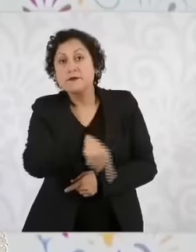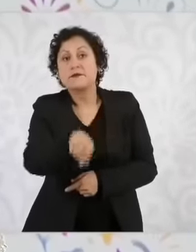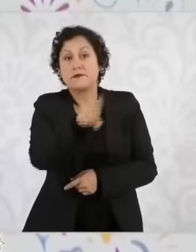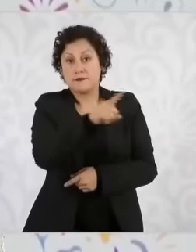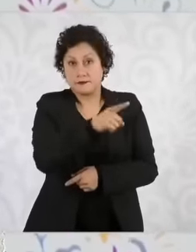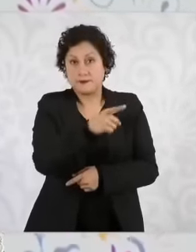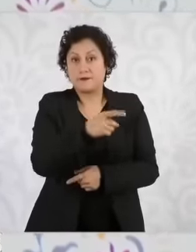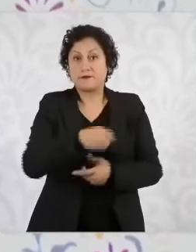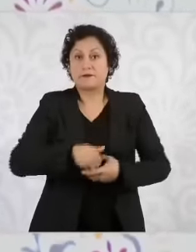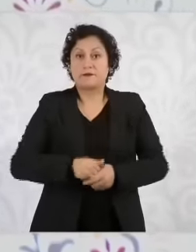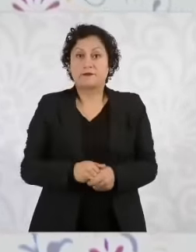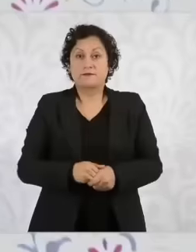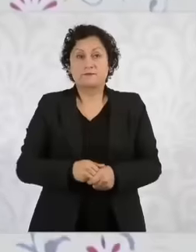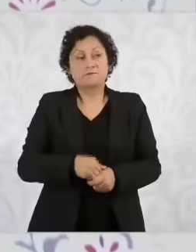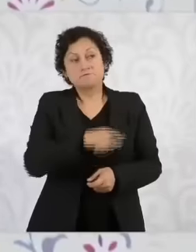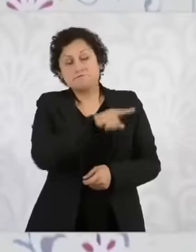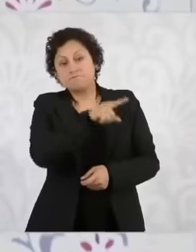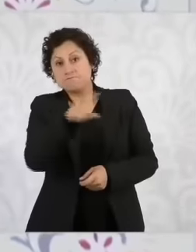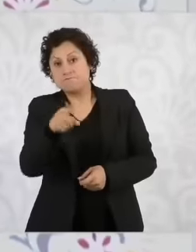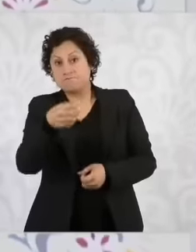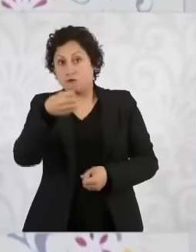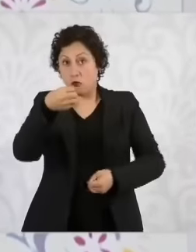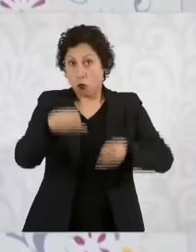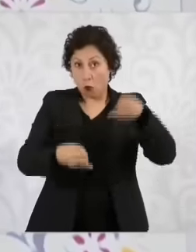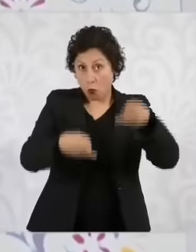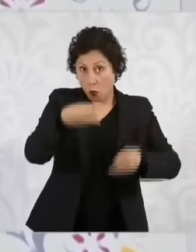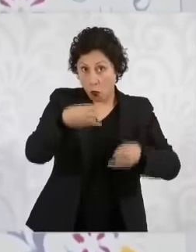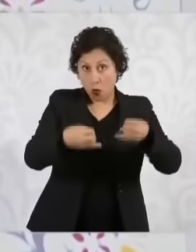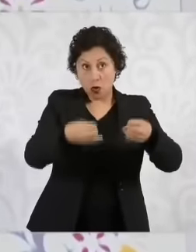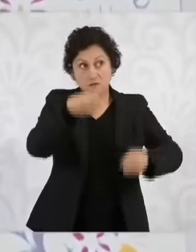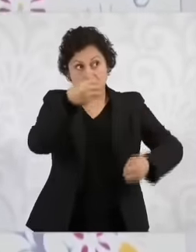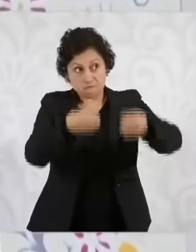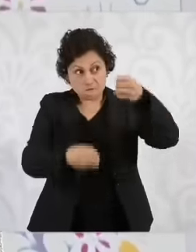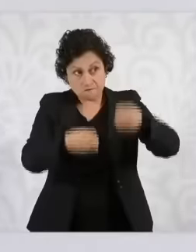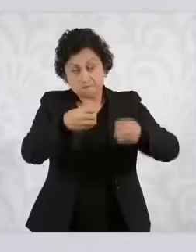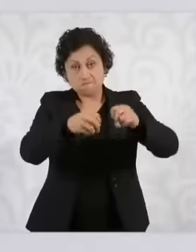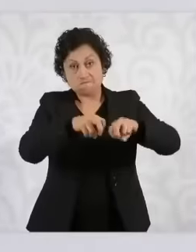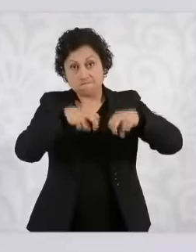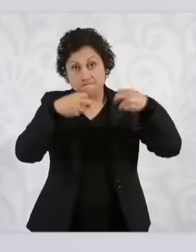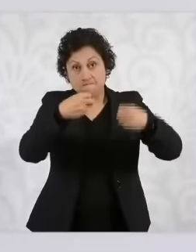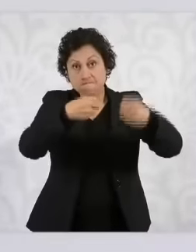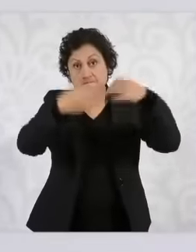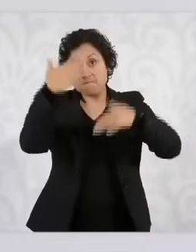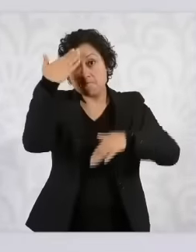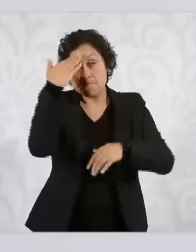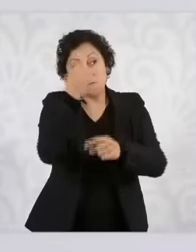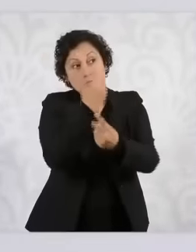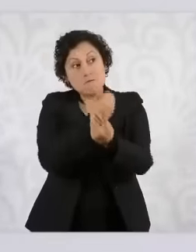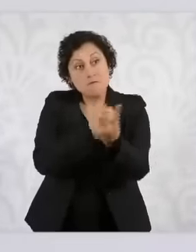are the judges who are defending these protections